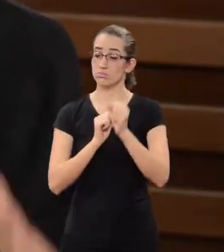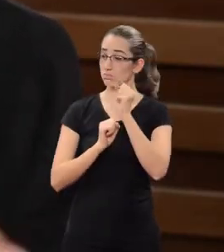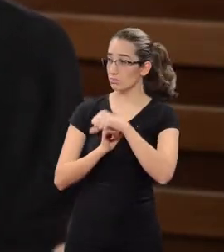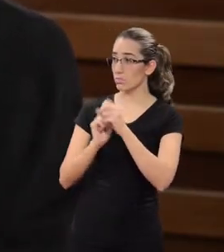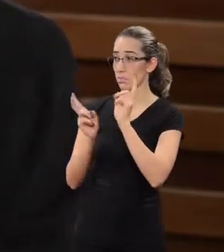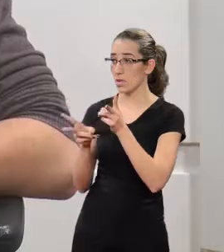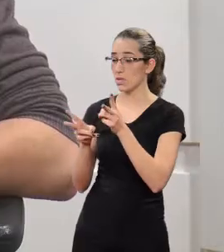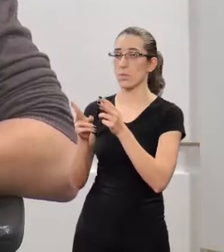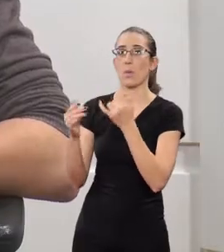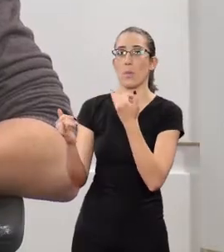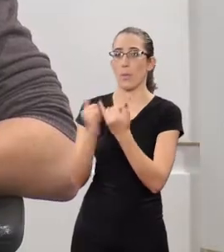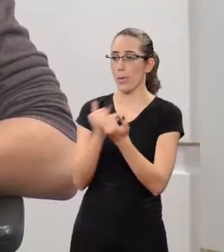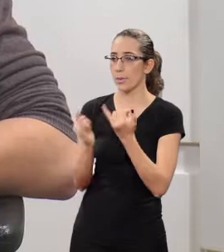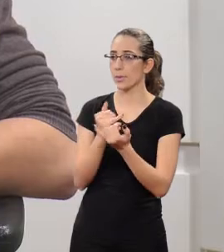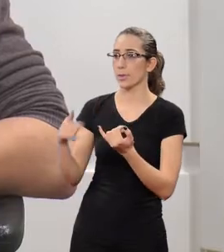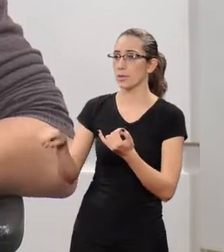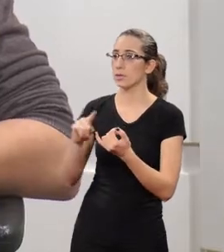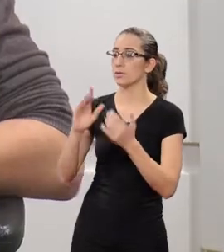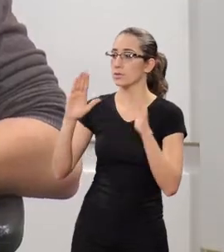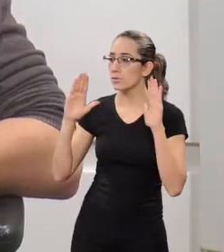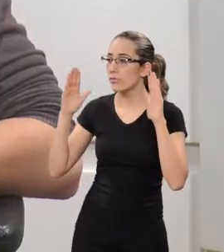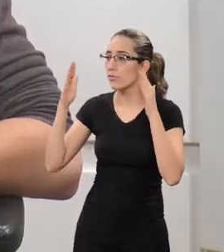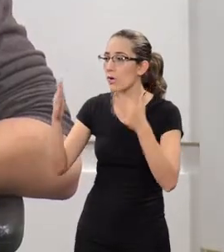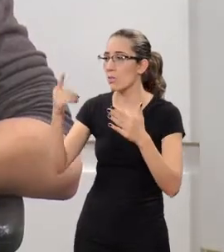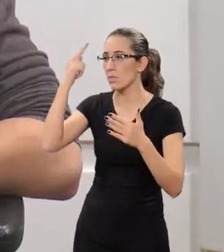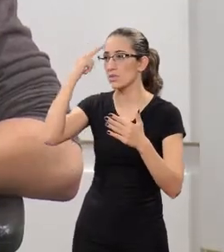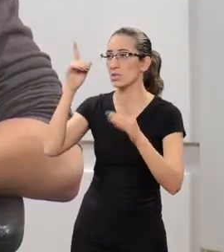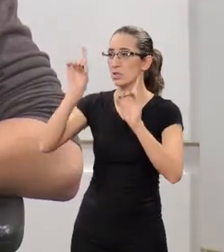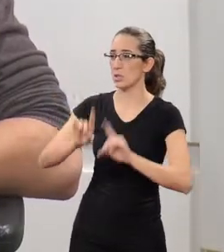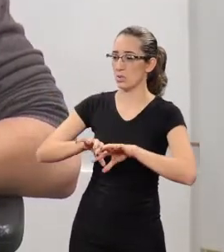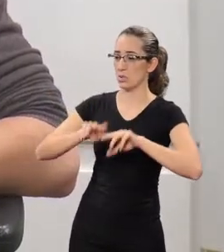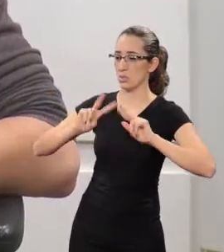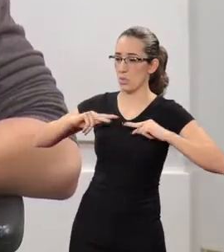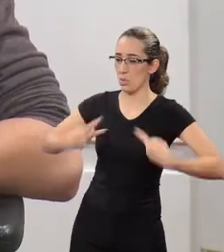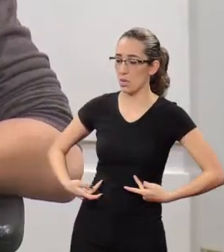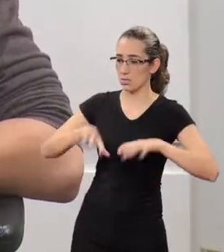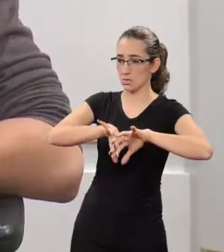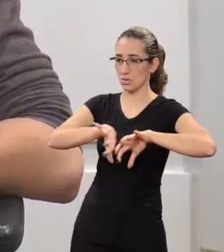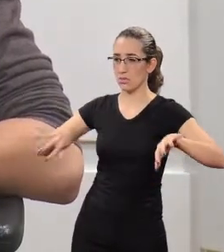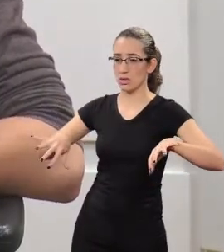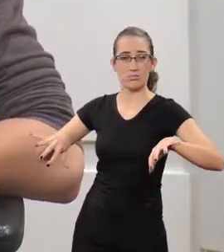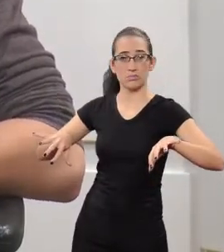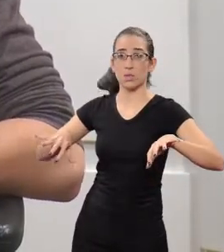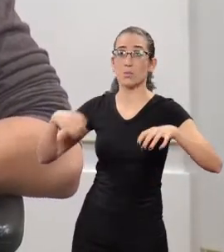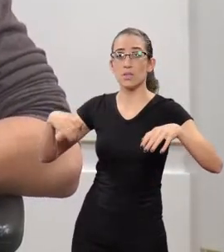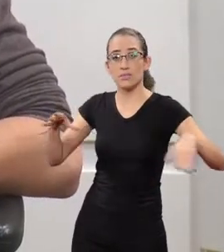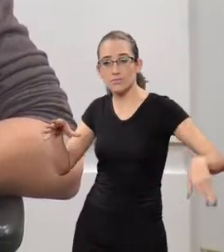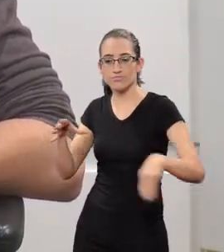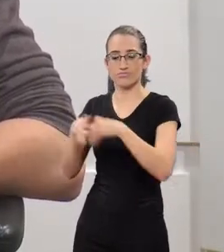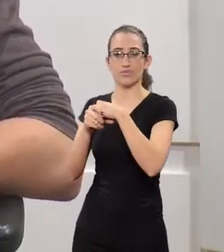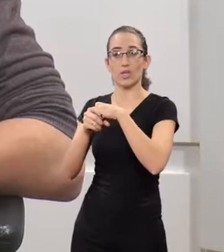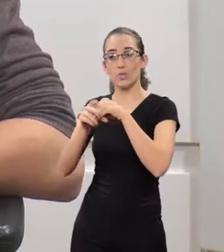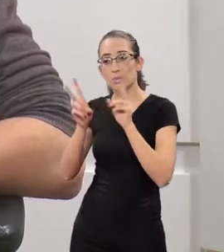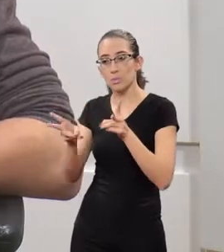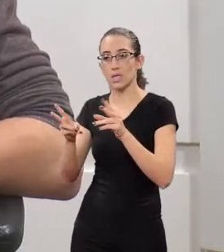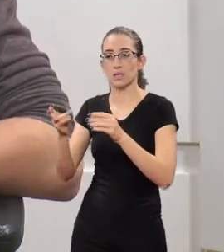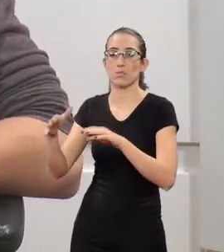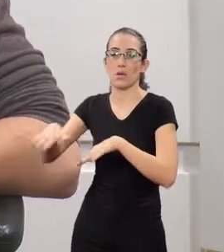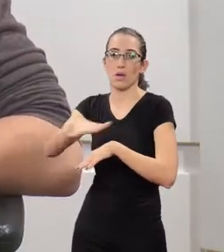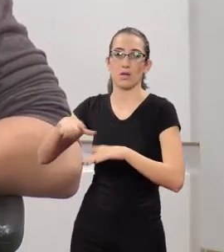People think Human Rights are a different kind of institution but it should work along Law to avoid